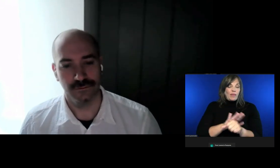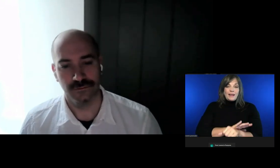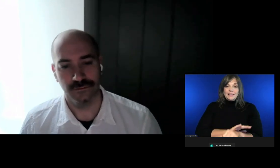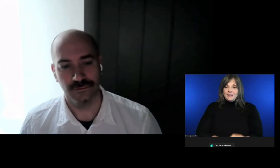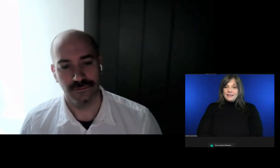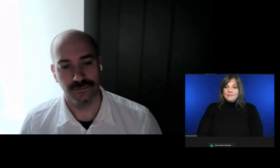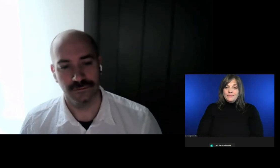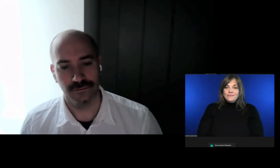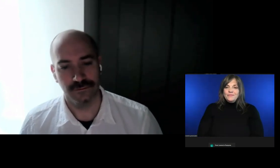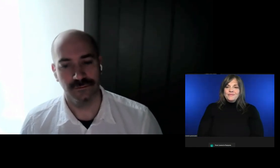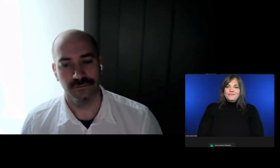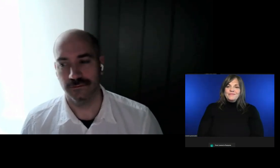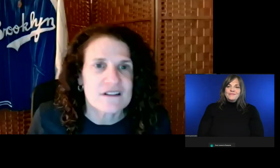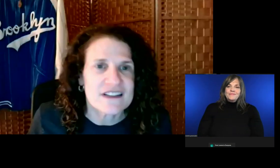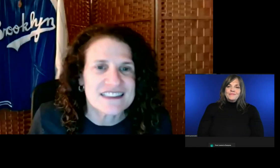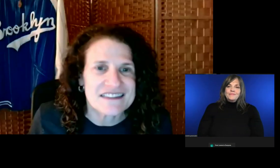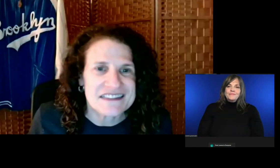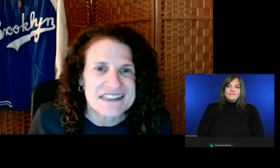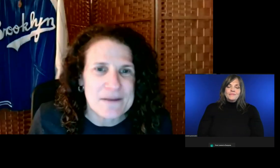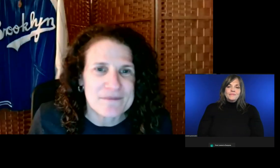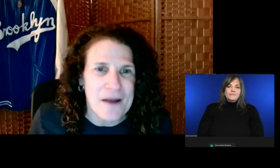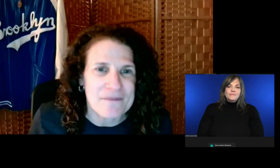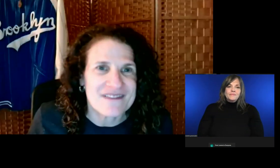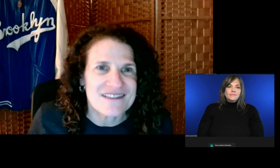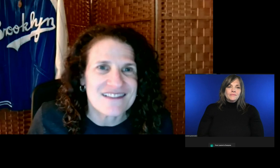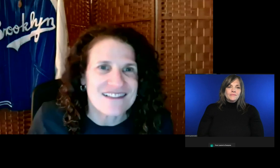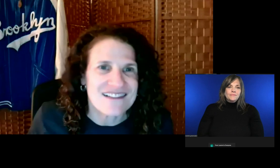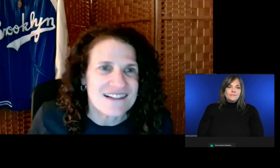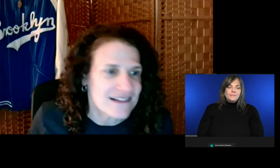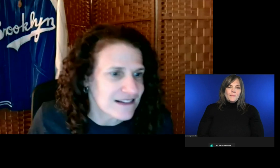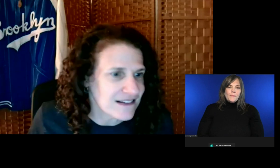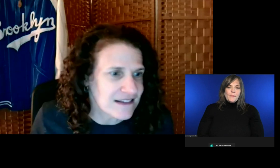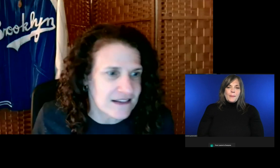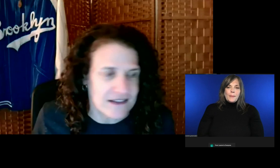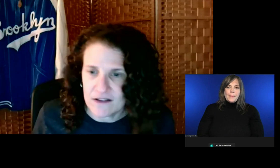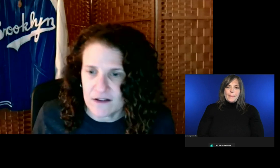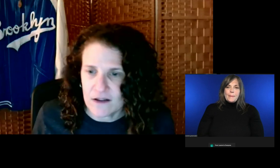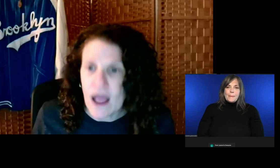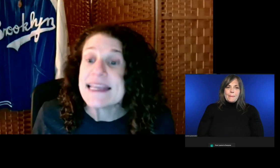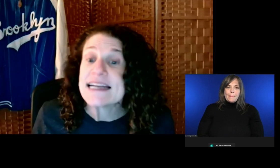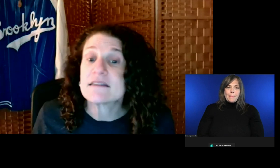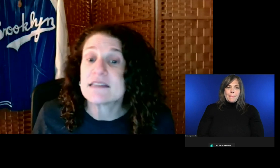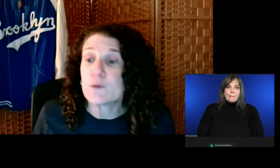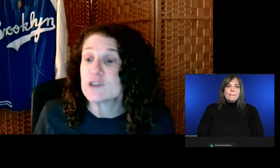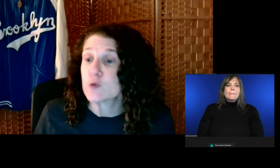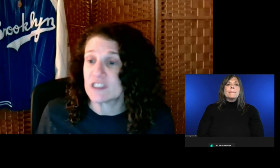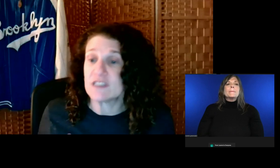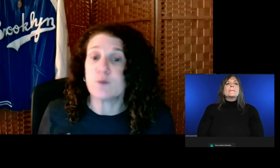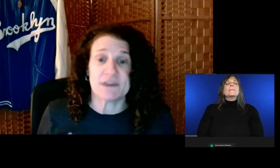It slipped up. Yes.